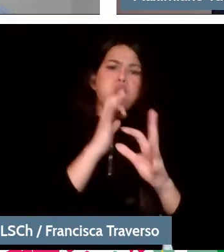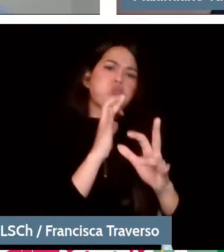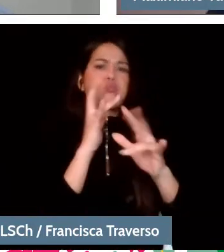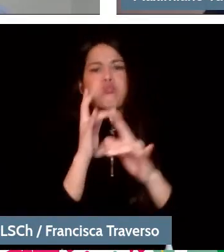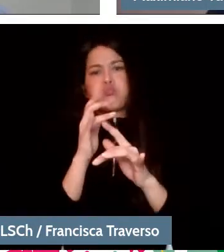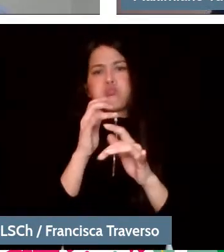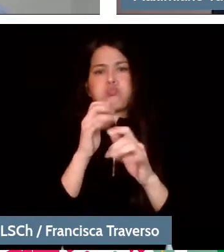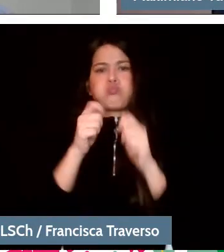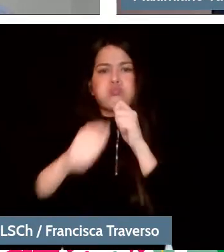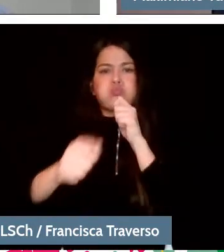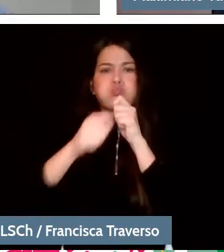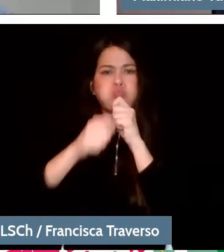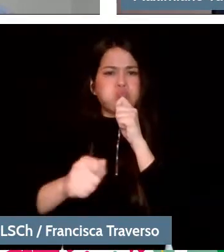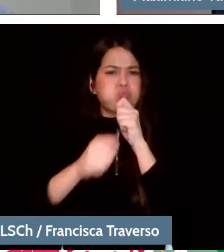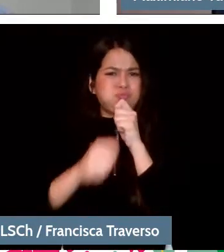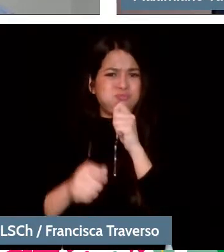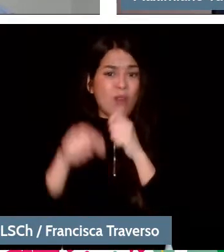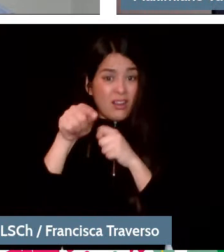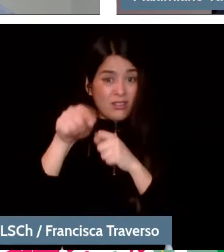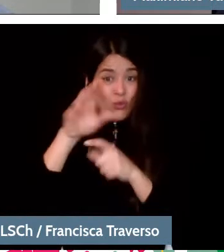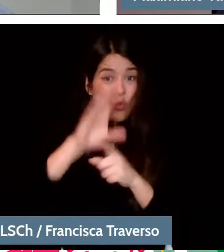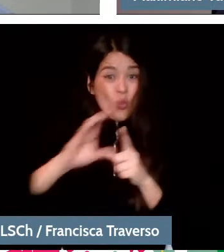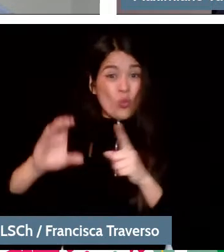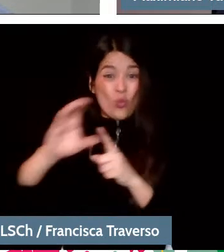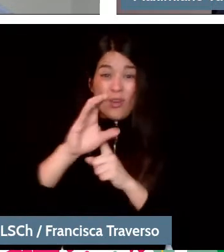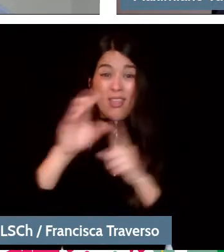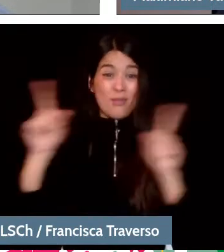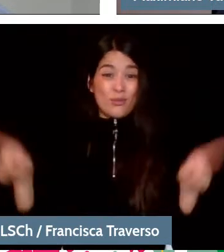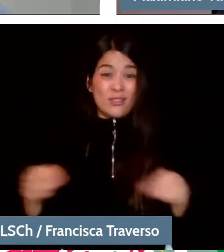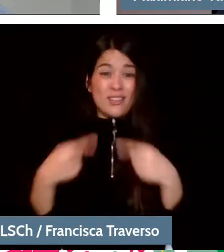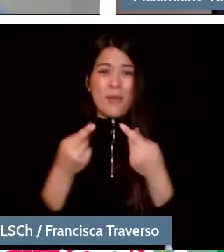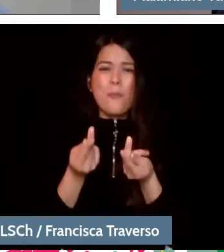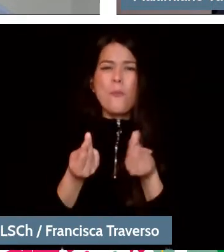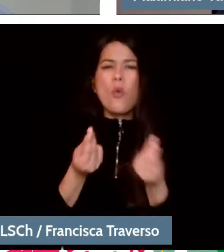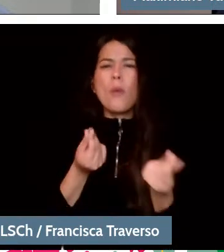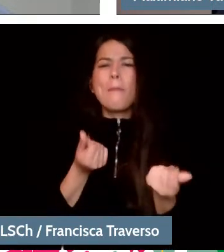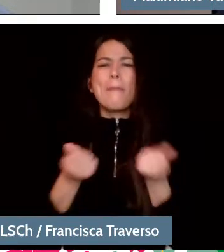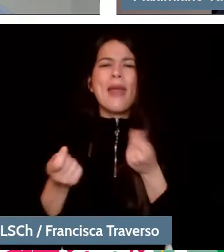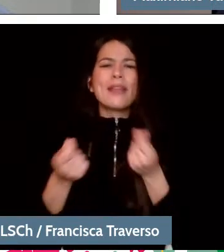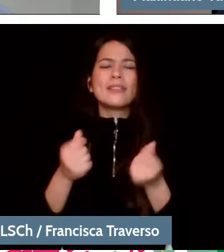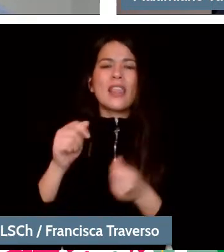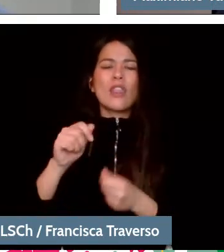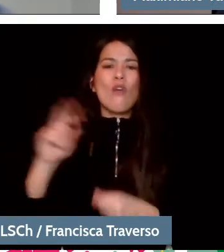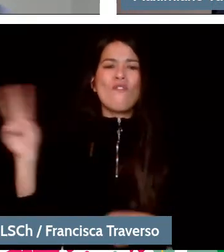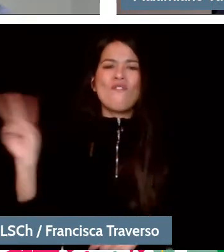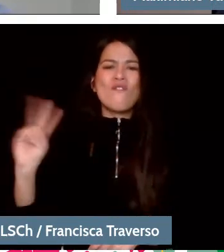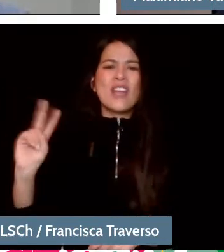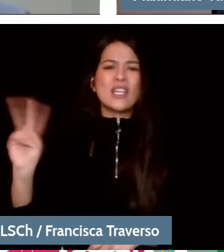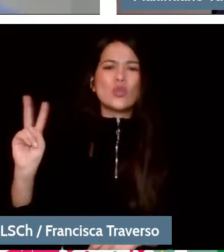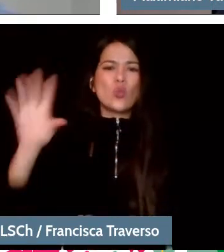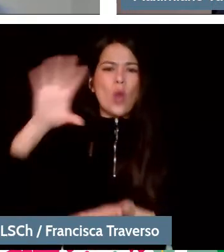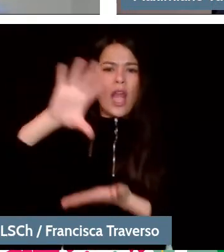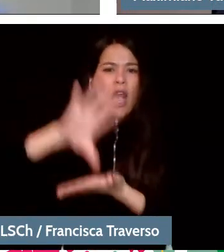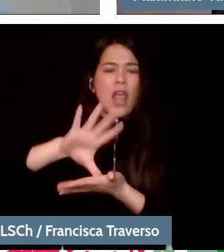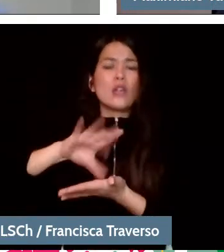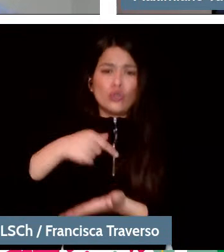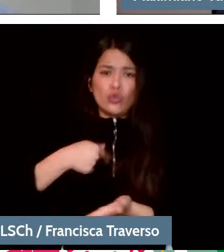That created this musical culture. Very similar to what happened in Venezuela where I started with the youth orchestra movement.